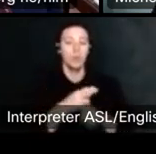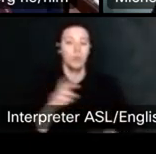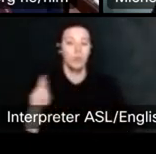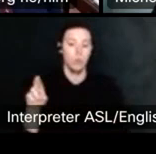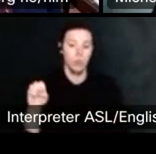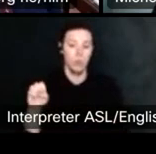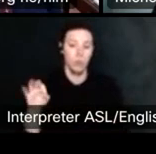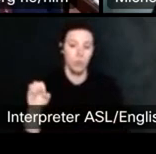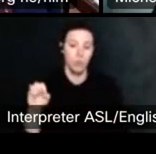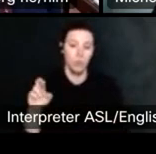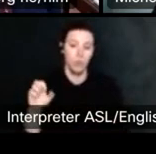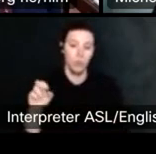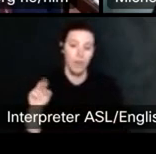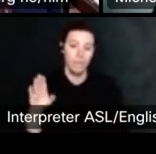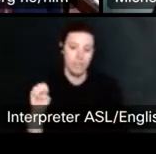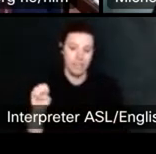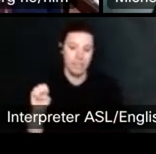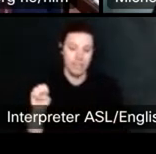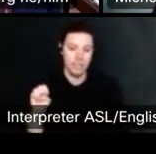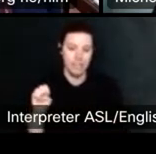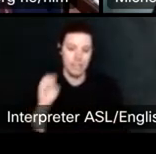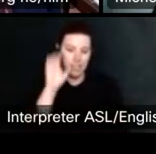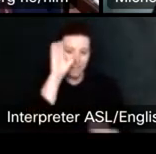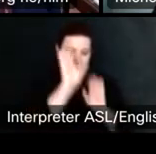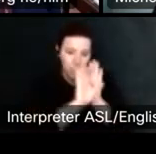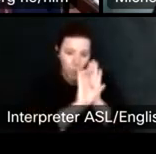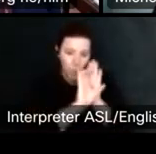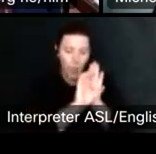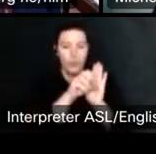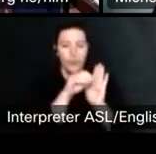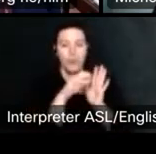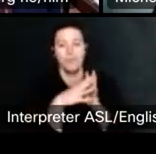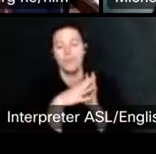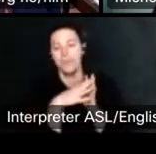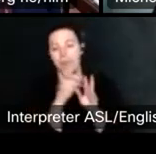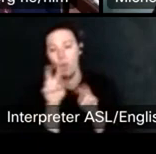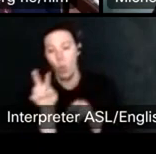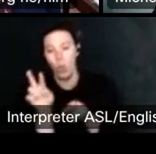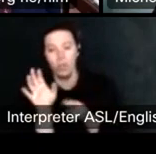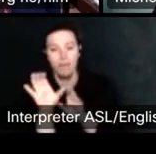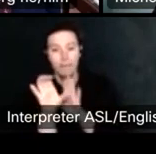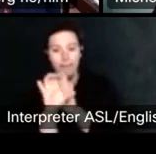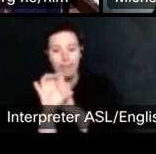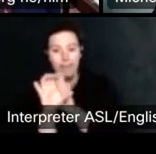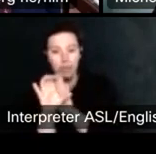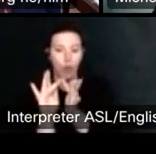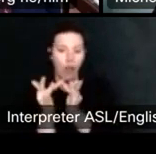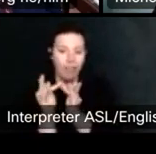Um, that they, uh, they can find online or in reference guides is using those reference photos something that.